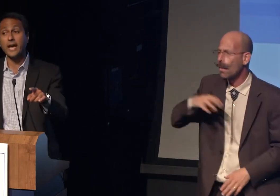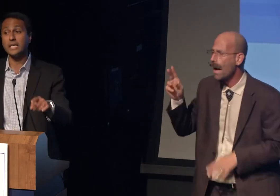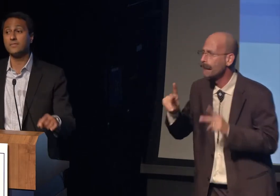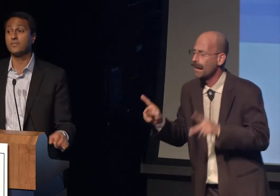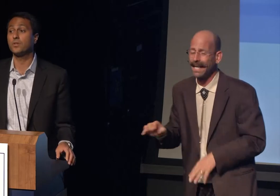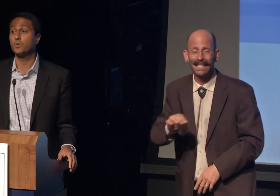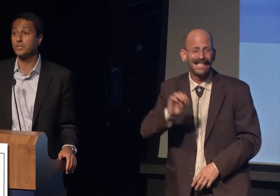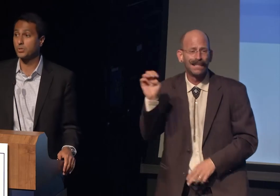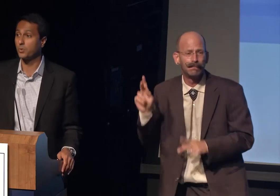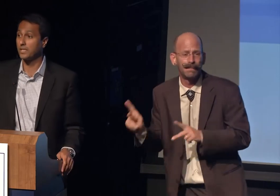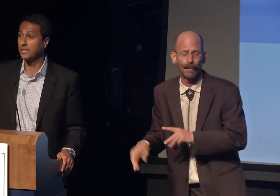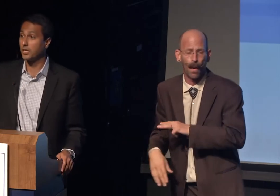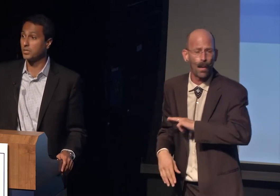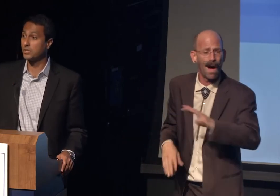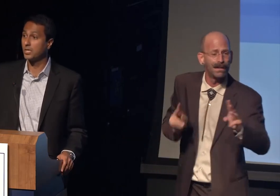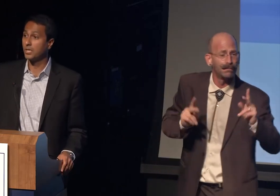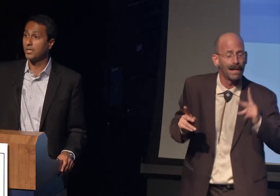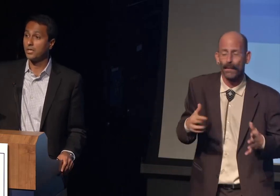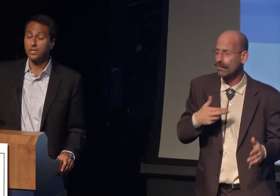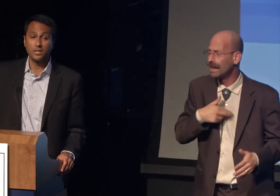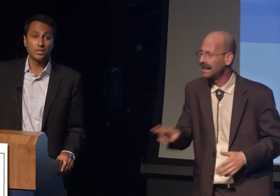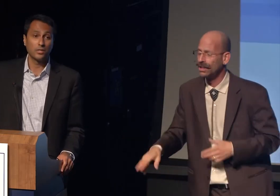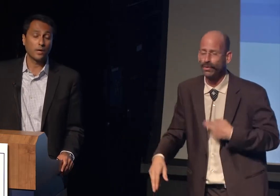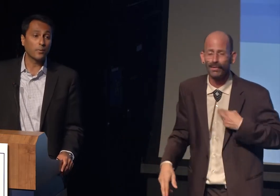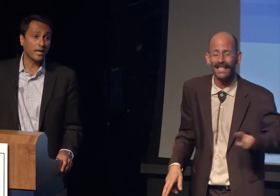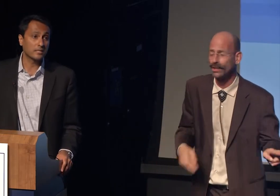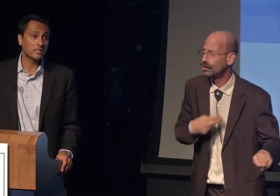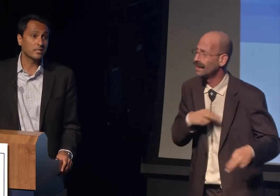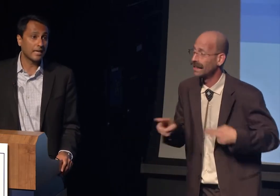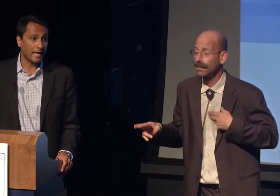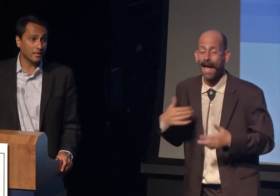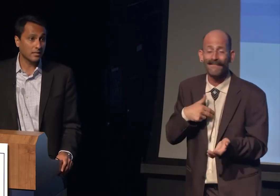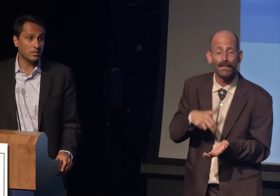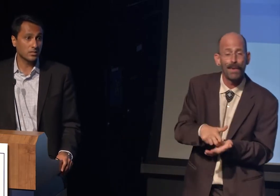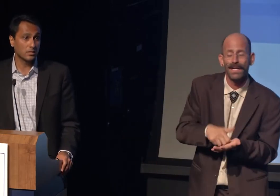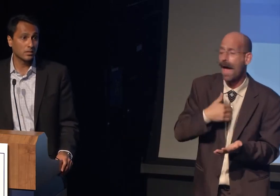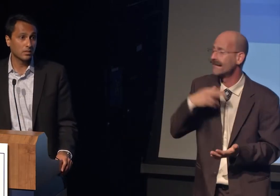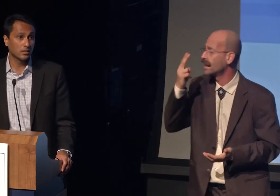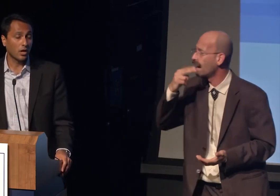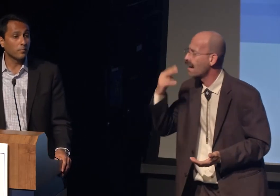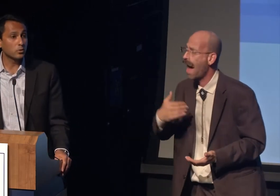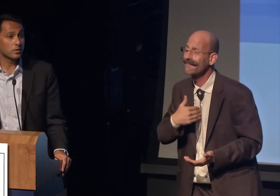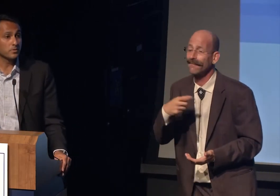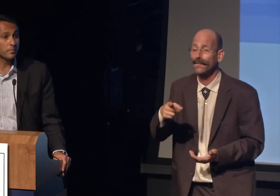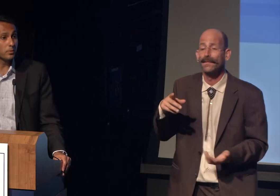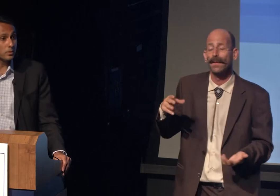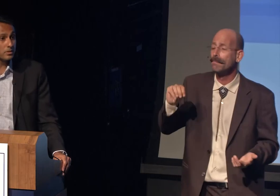of different religious orientations. There are Protestants and Catholics,